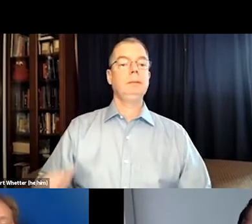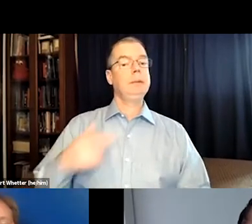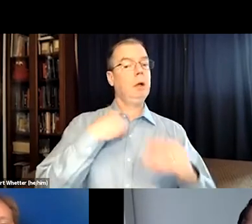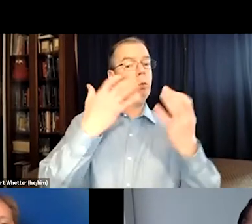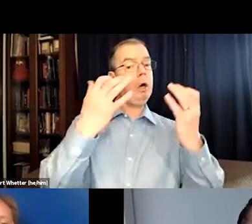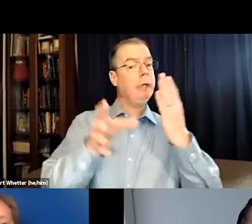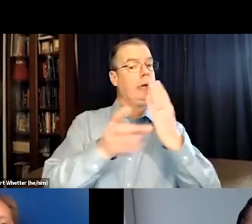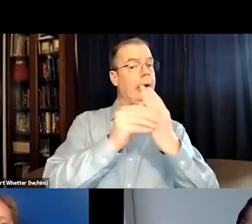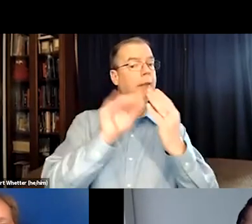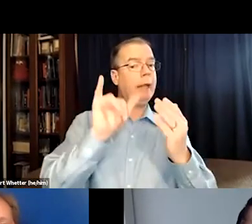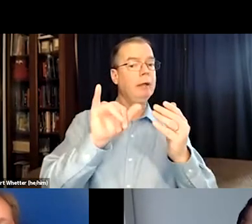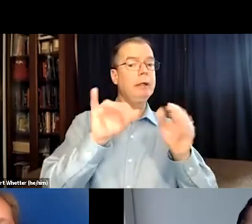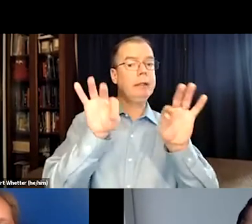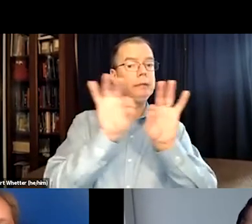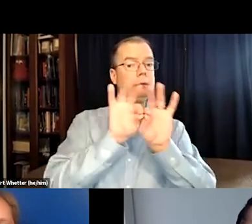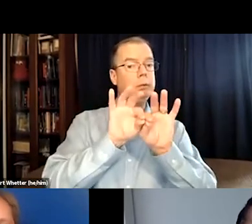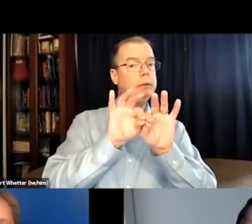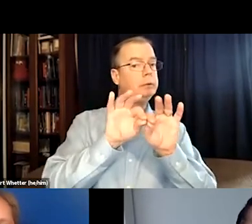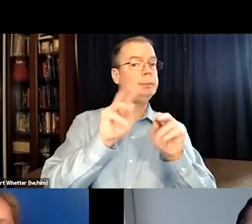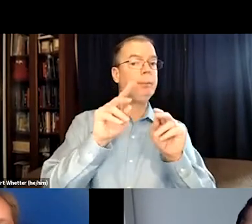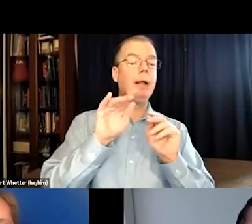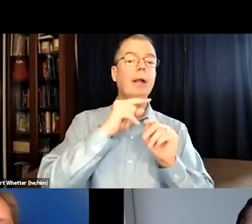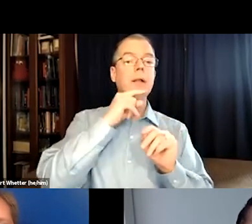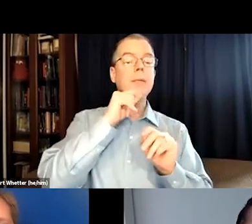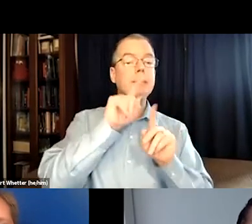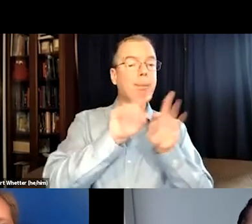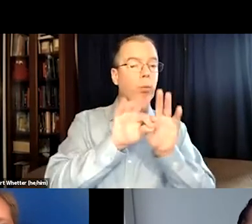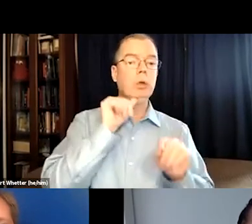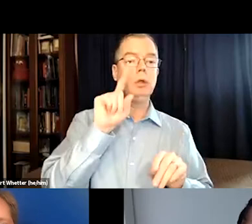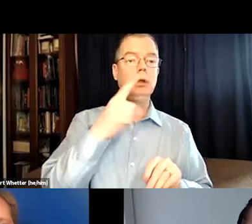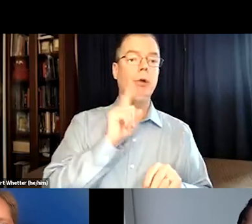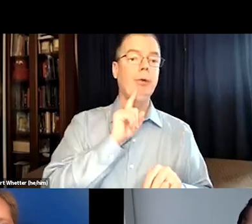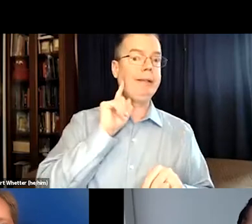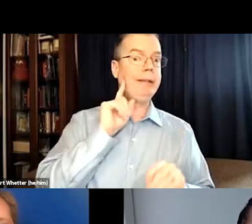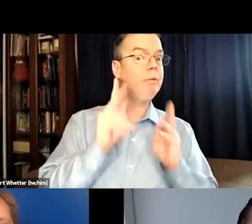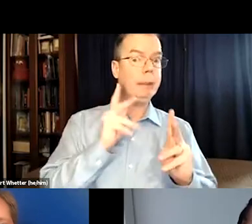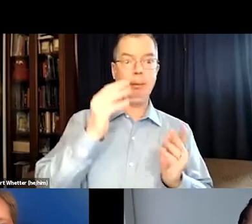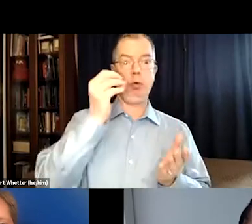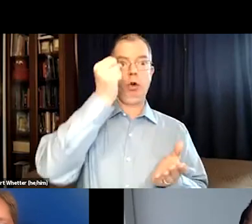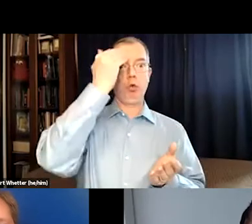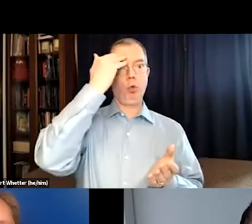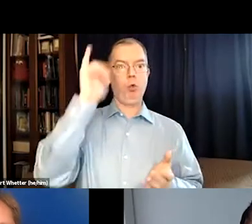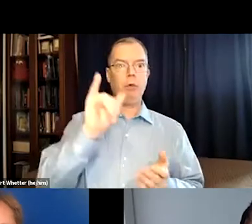I do know that we are- - I would like to add something then. Yes. - It’s very important that not only deaf